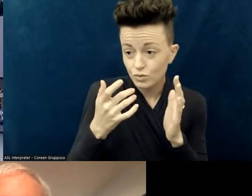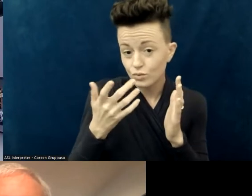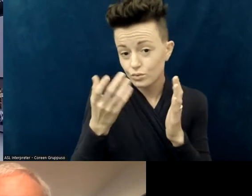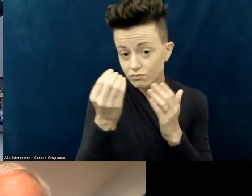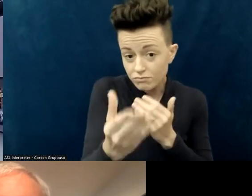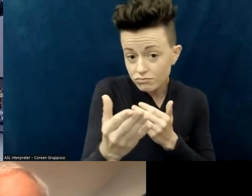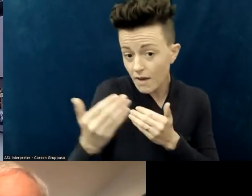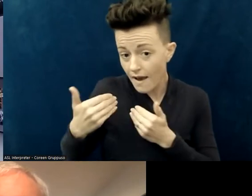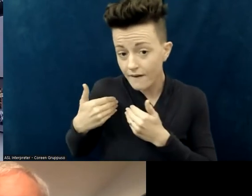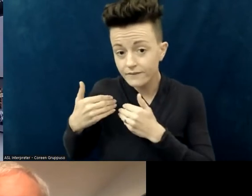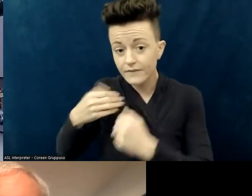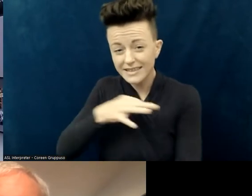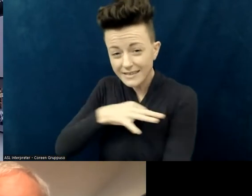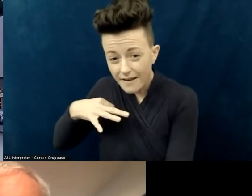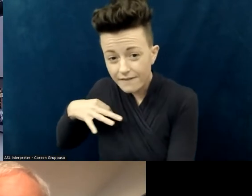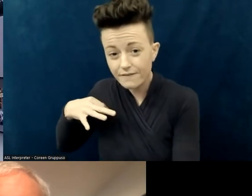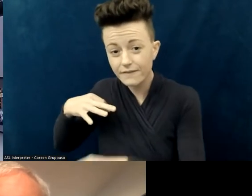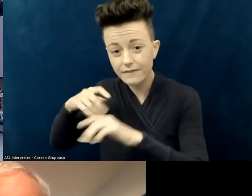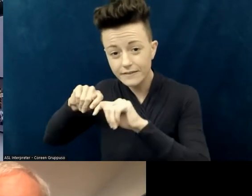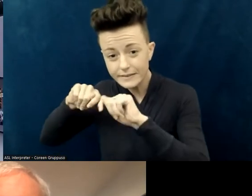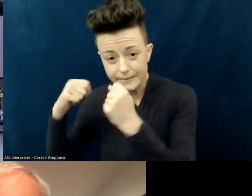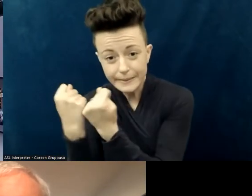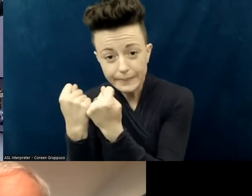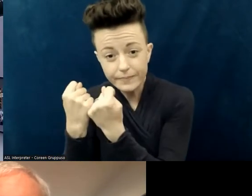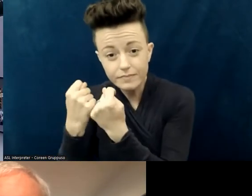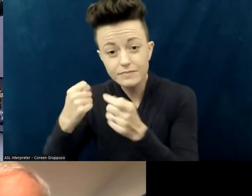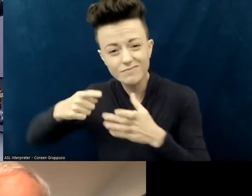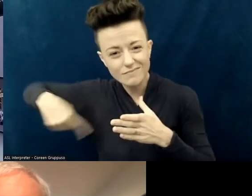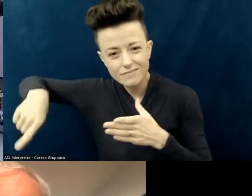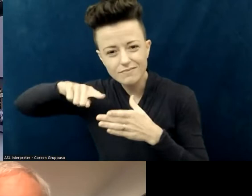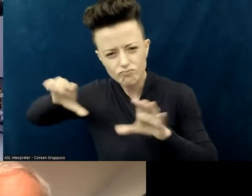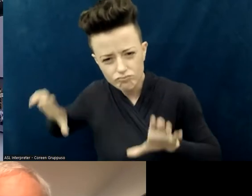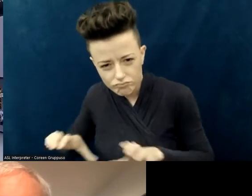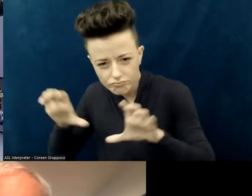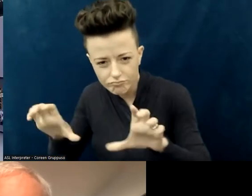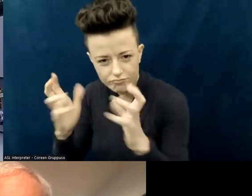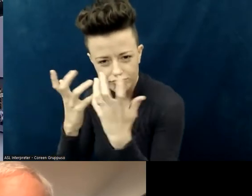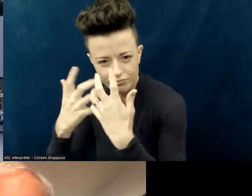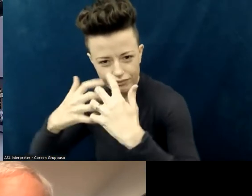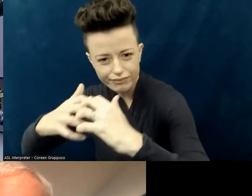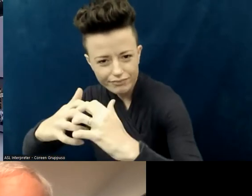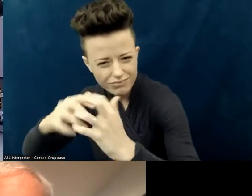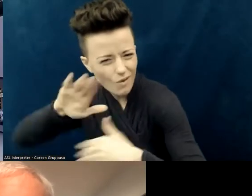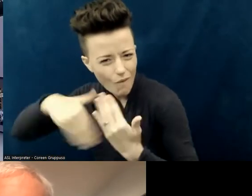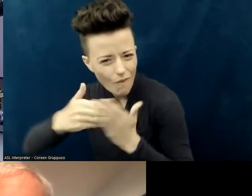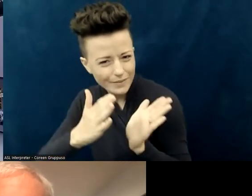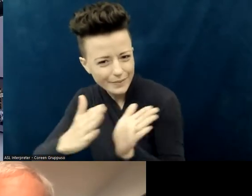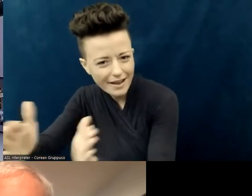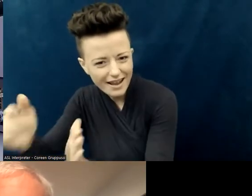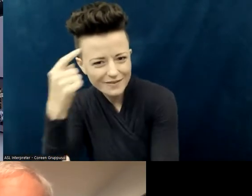who have worked very hard to plan this event, so if you were one of the people who helped plan today and yesterday,